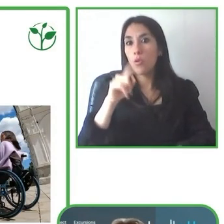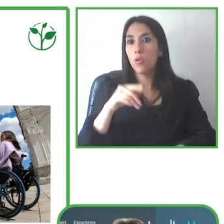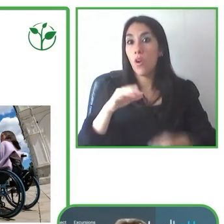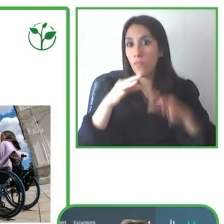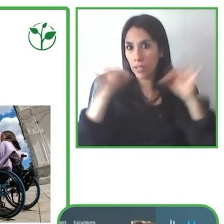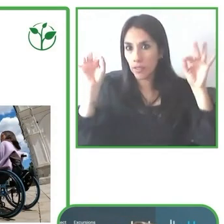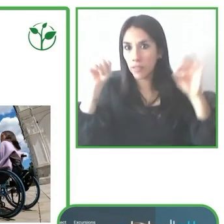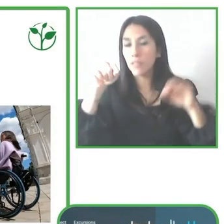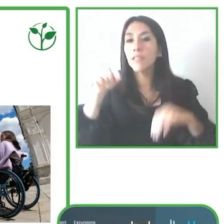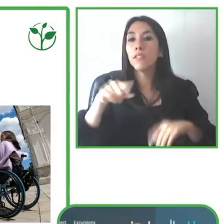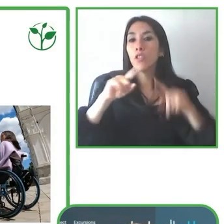from Atlantic